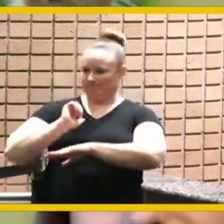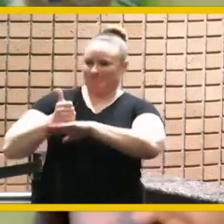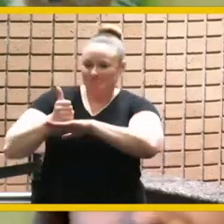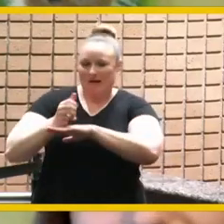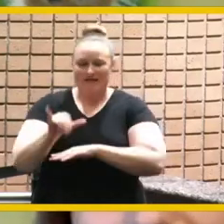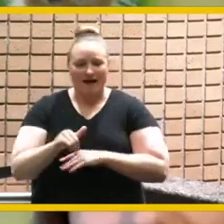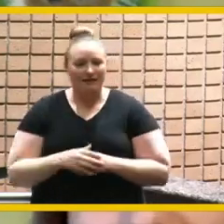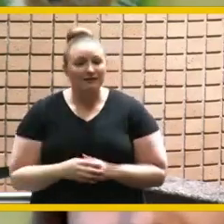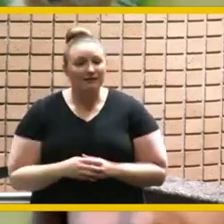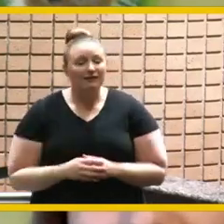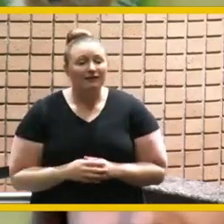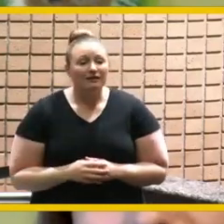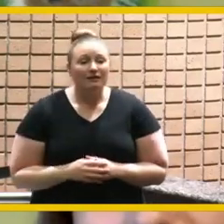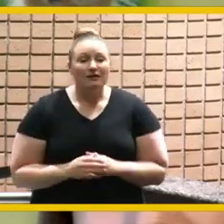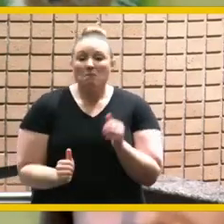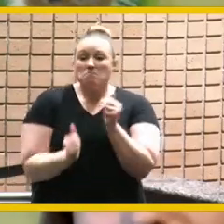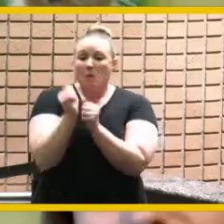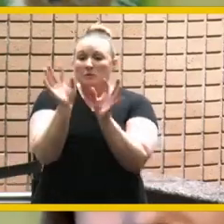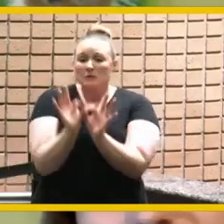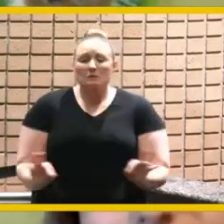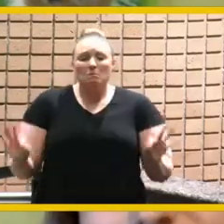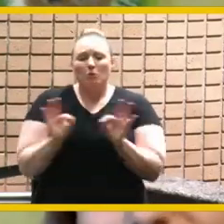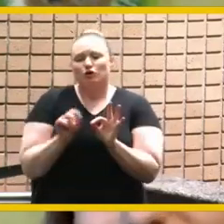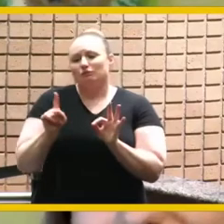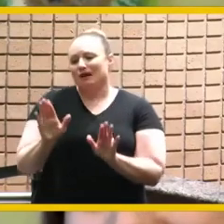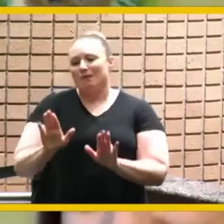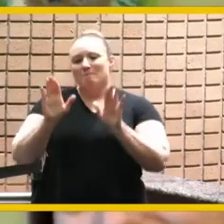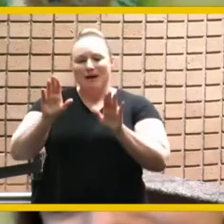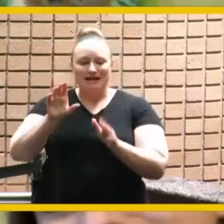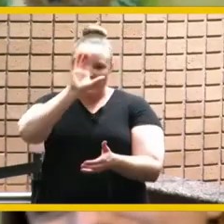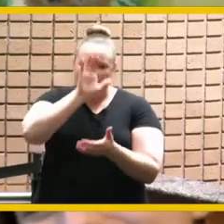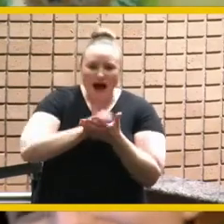most importantly you've been an amazing husband and an incredible father to these beautiful